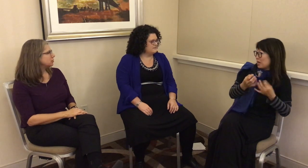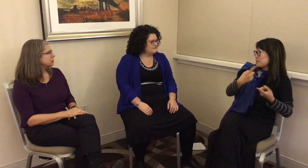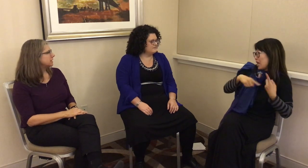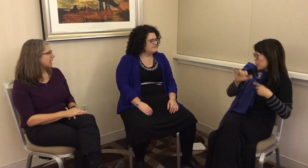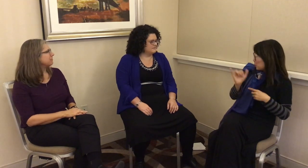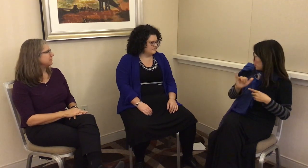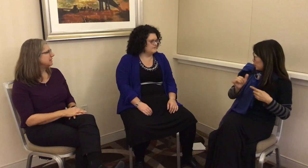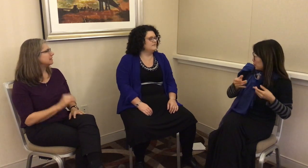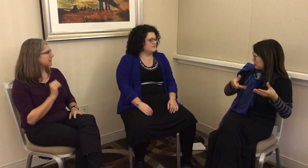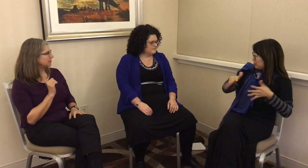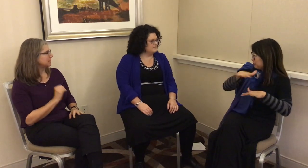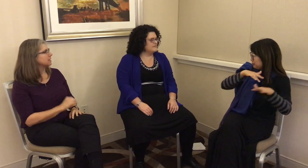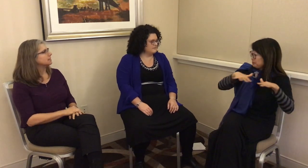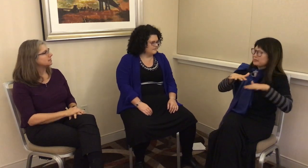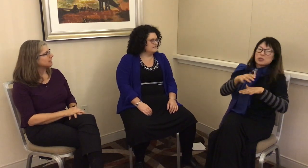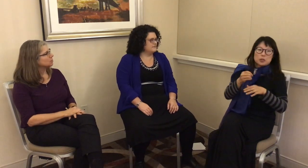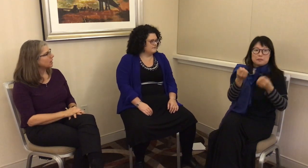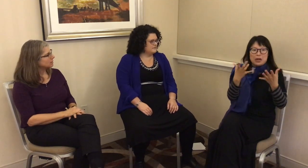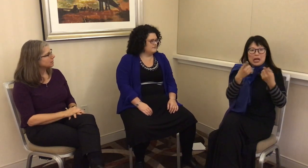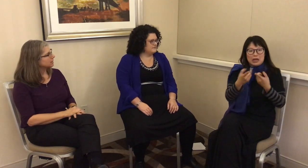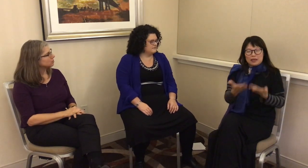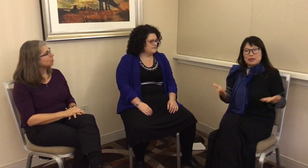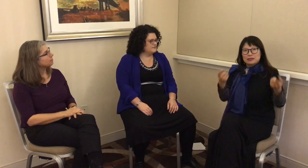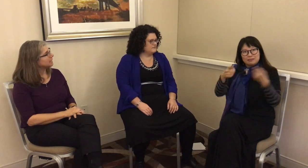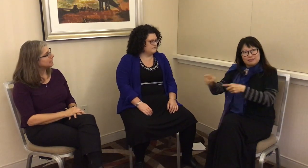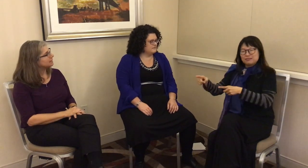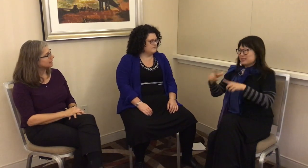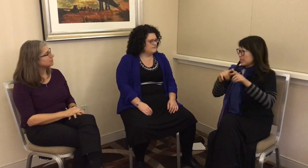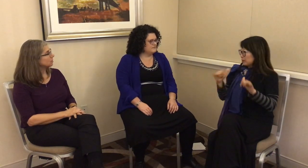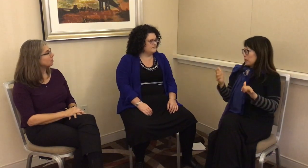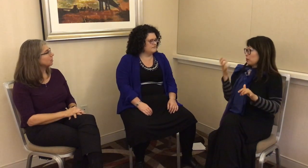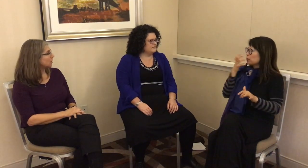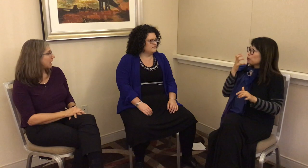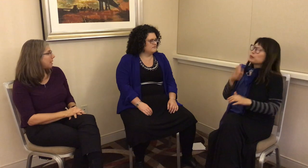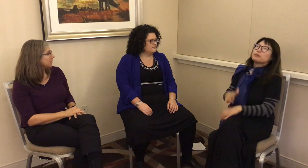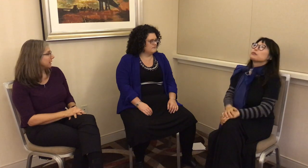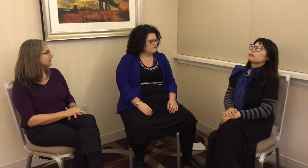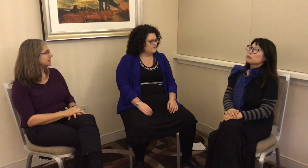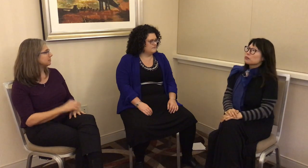gestures that kinda feed the family signs as well. Many things are happening at the